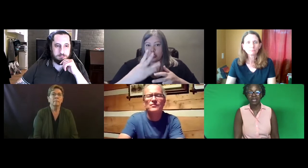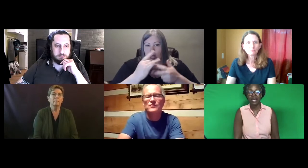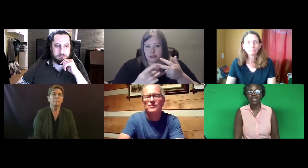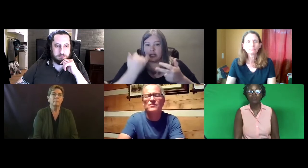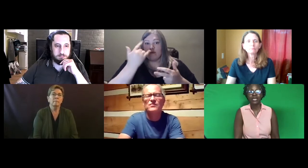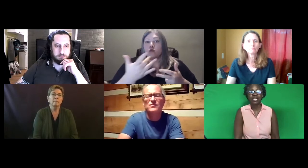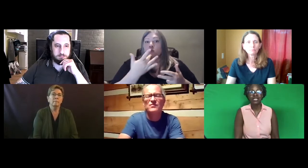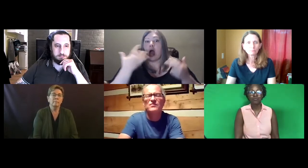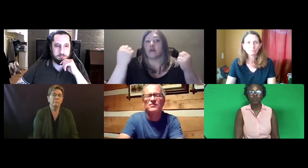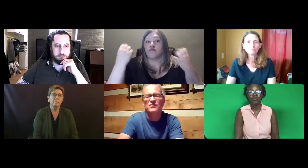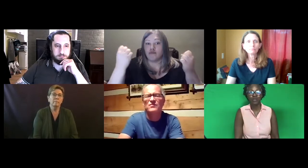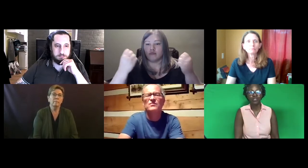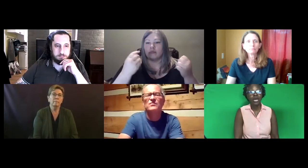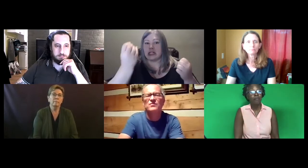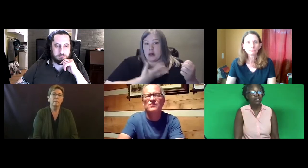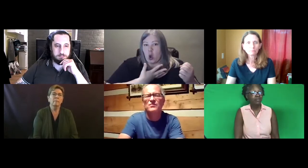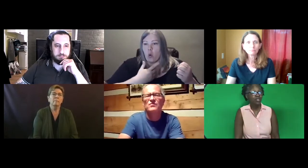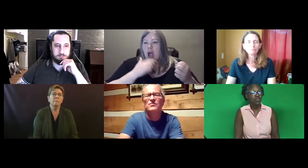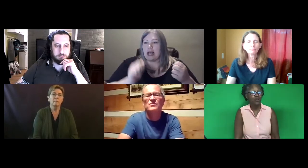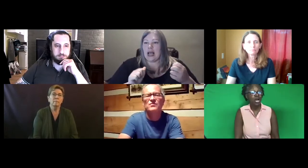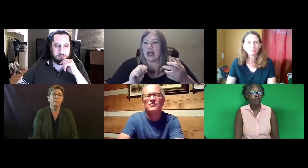And I'll recognize both of those. But there is a third option.